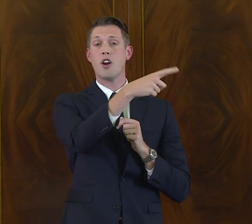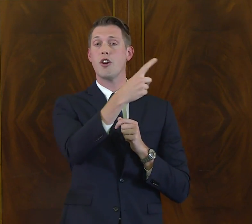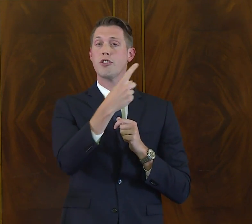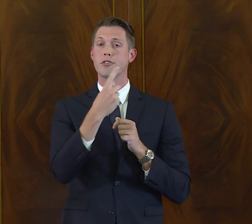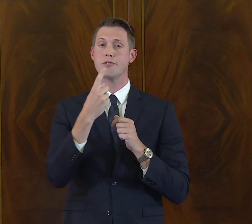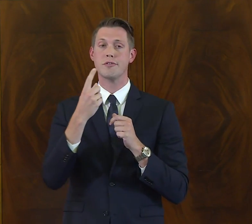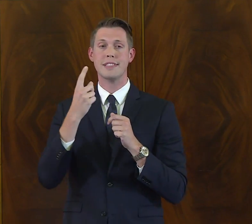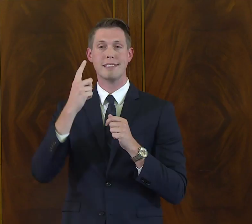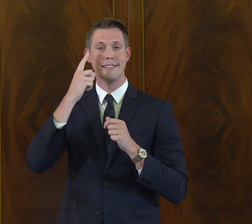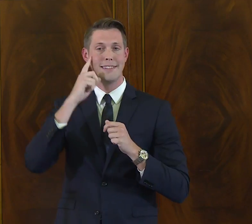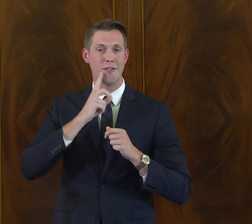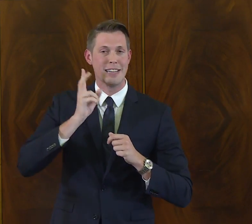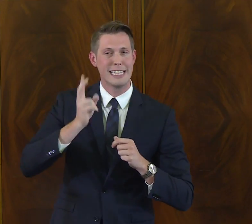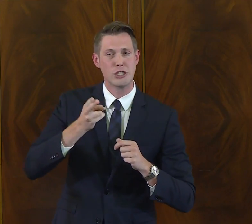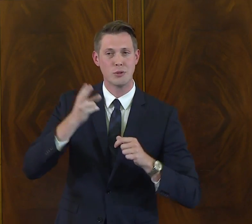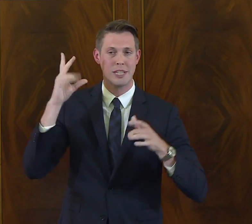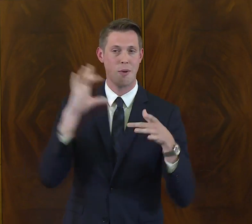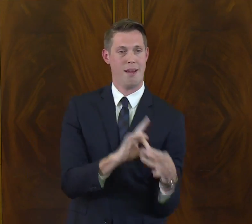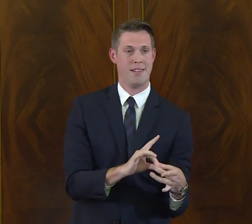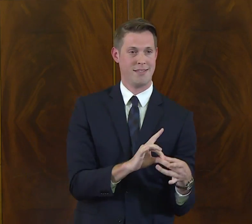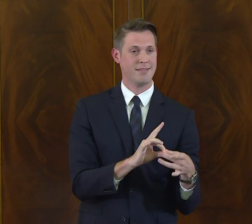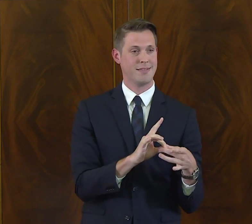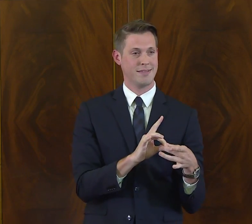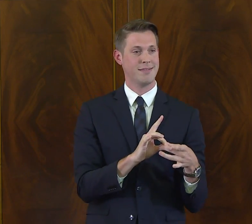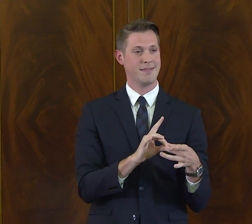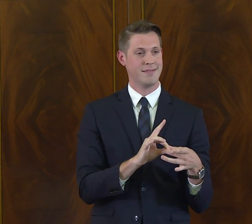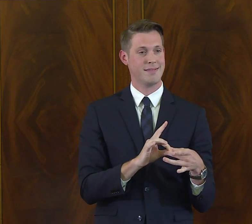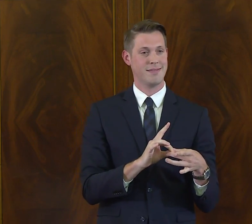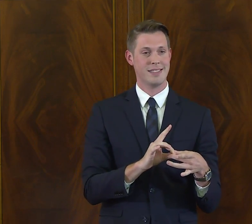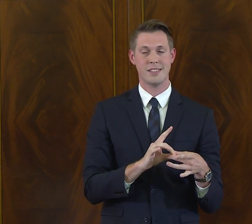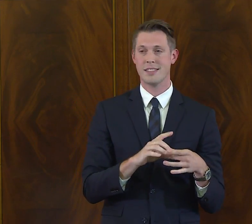Everything here on the tables is related to deaf history